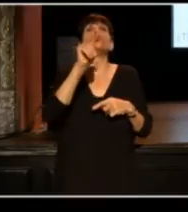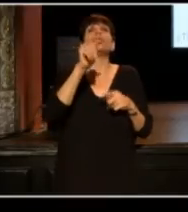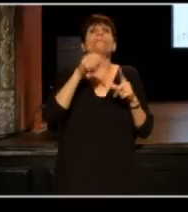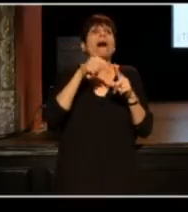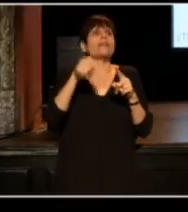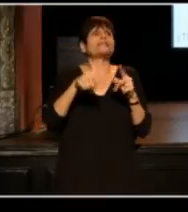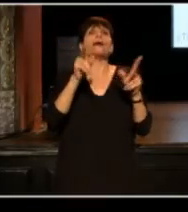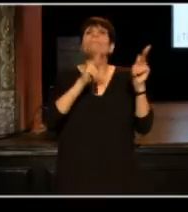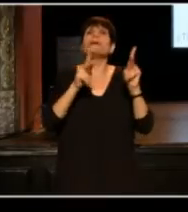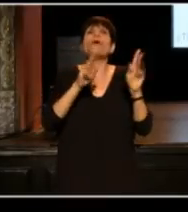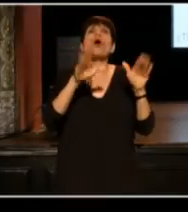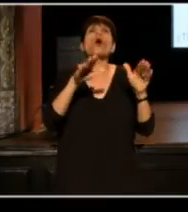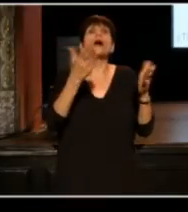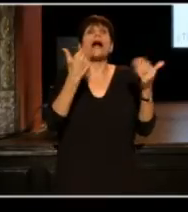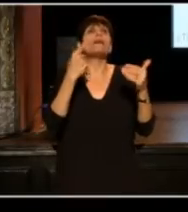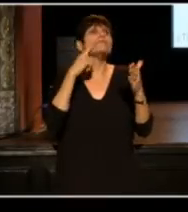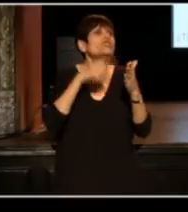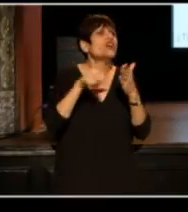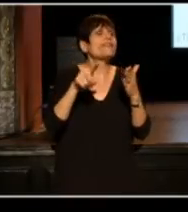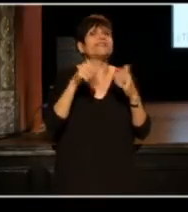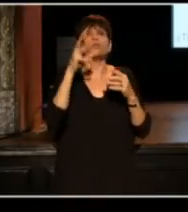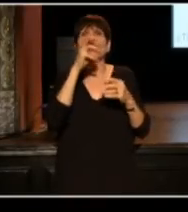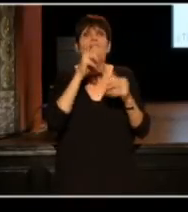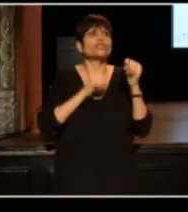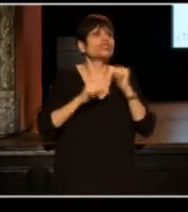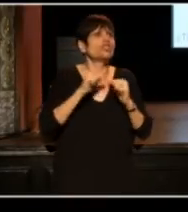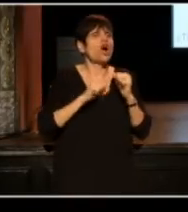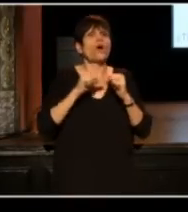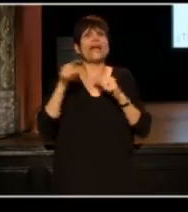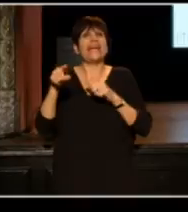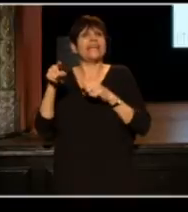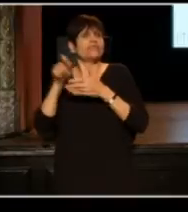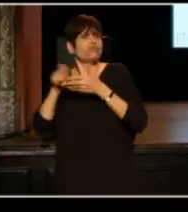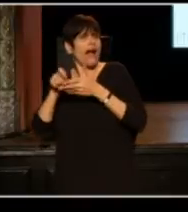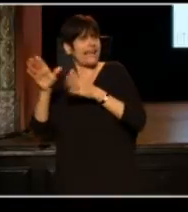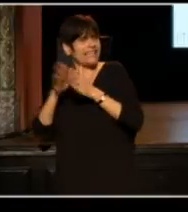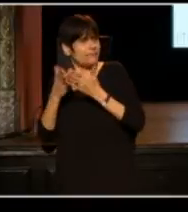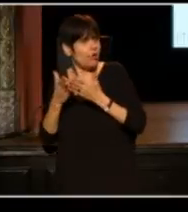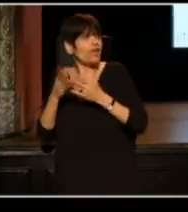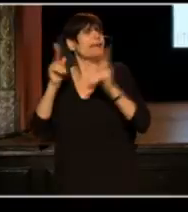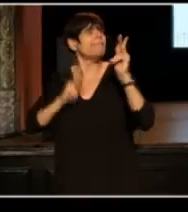And they did, people were like, "Yo, come check out this weird show, this dude is is writing his book in public."